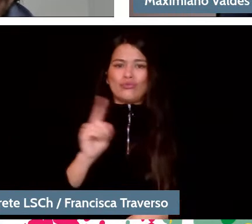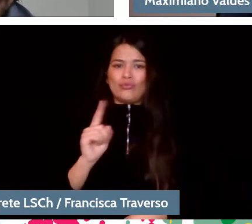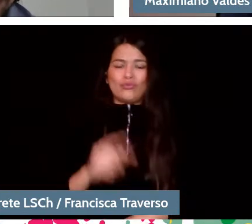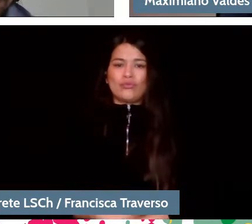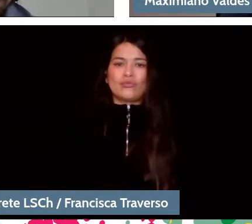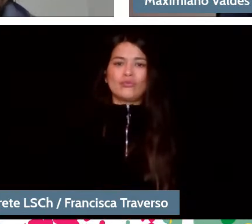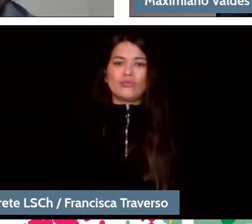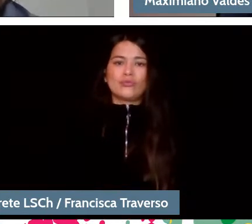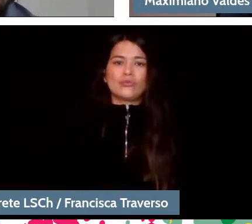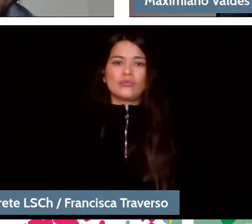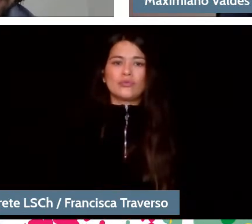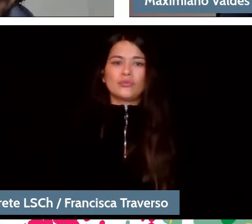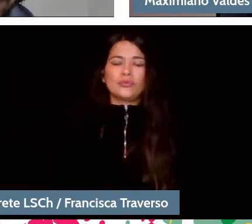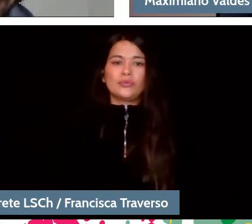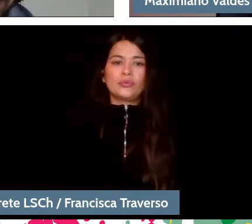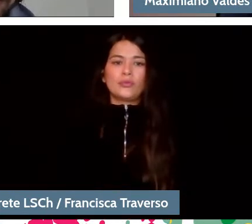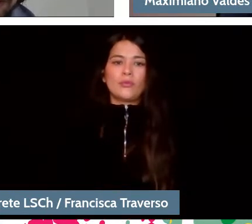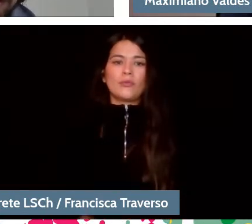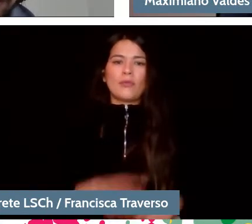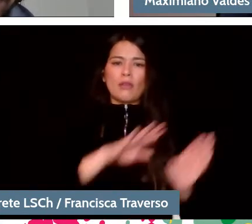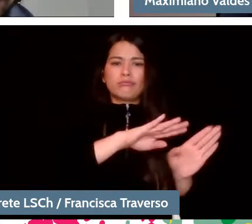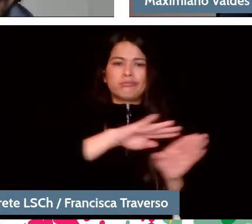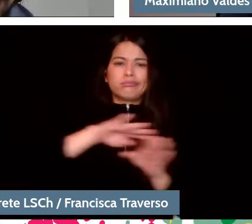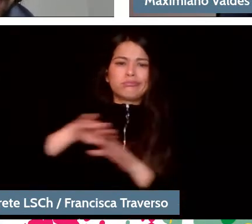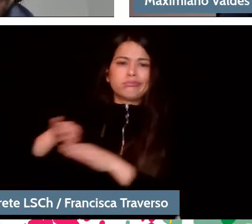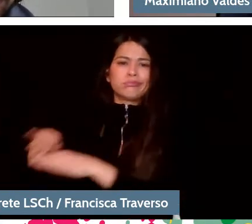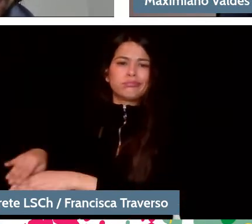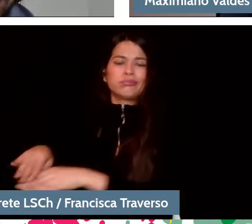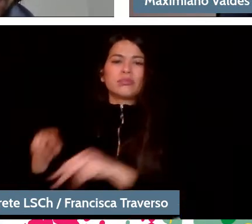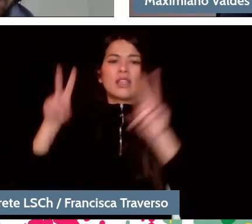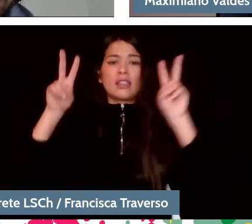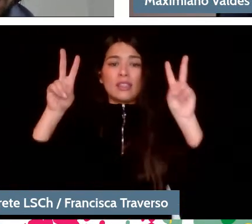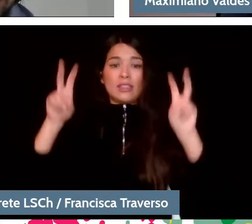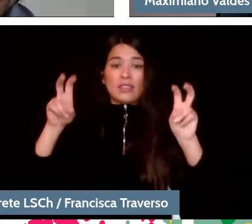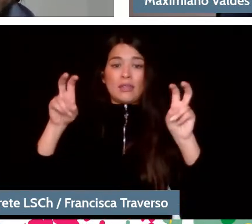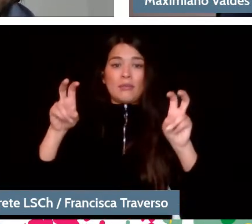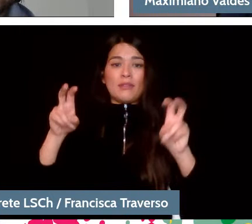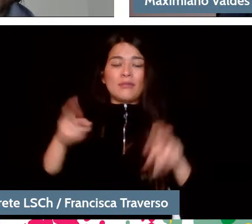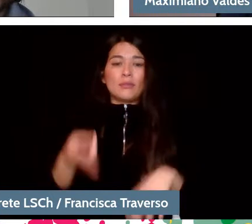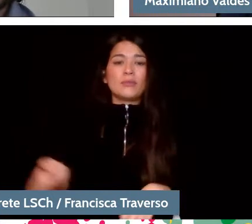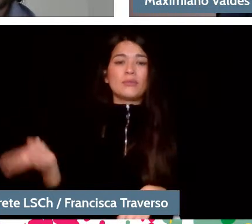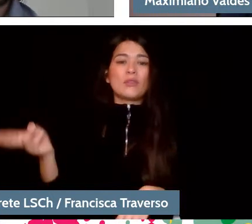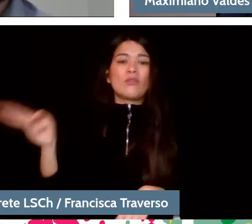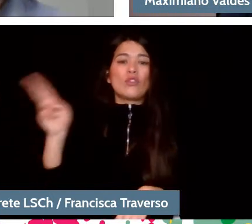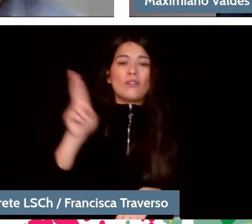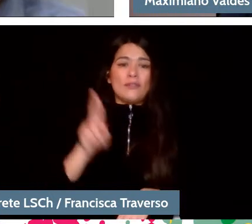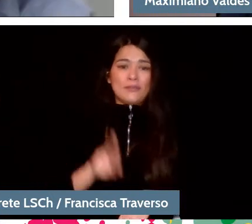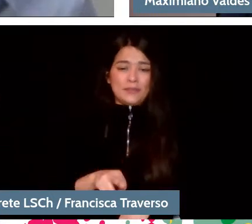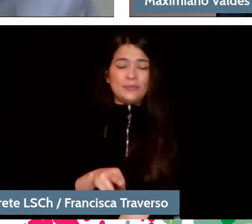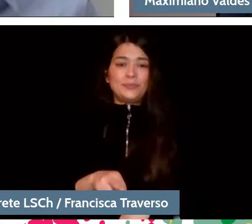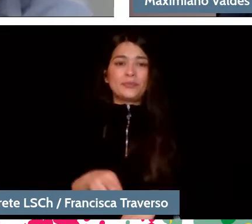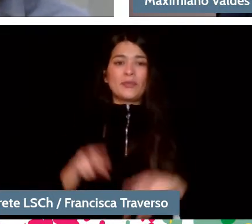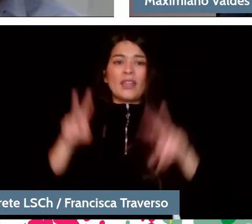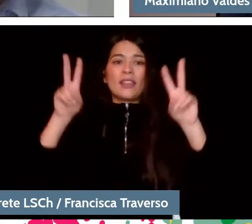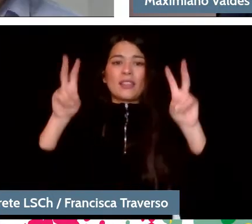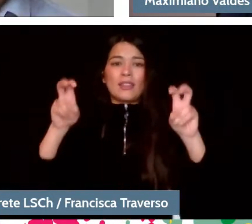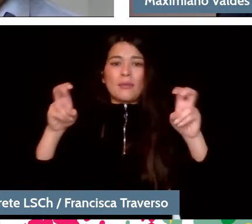Changing the topic a little bit, coming back to a previous one, which was precisely this of the different orchestras and spaces and how the cities